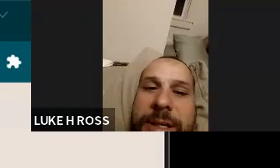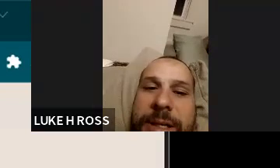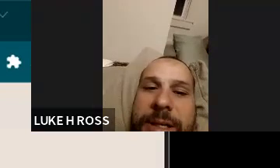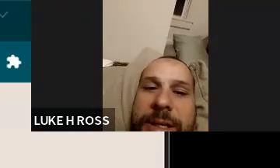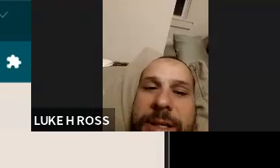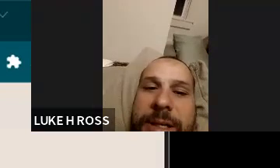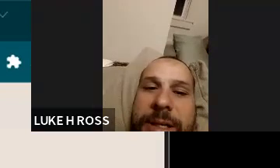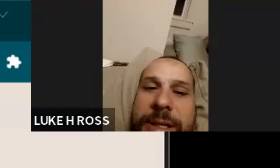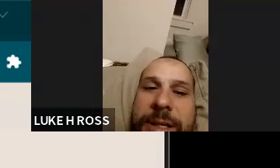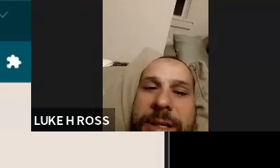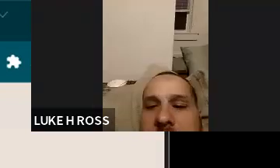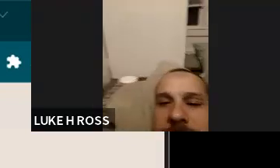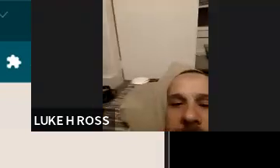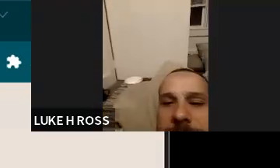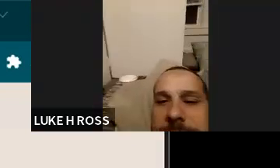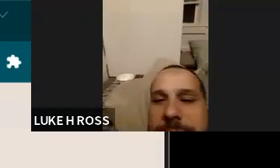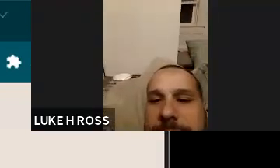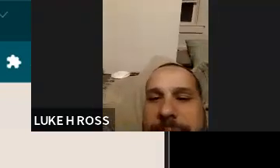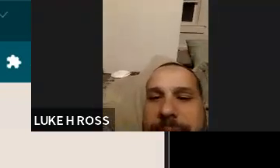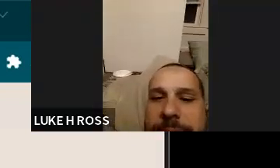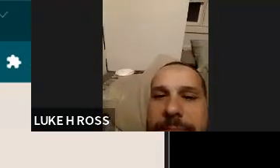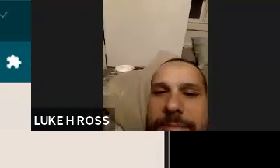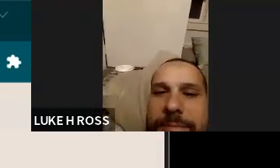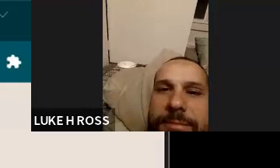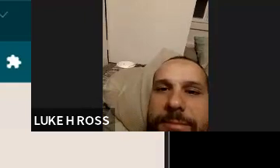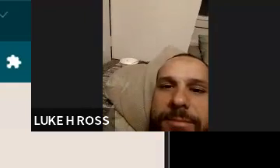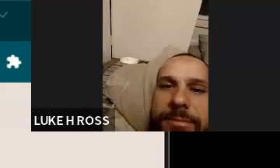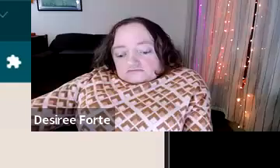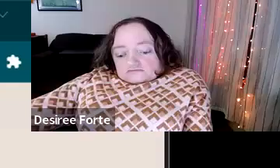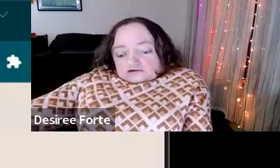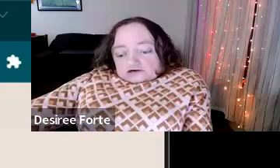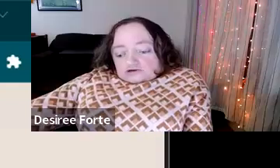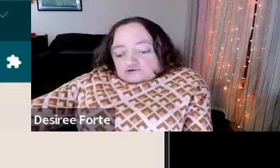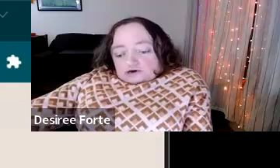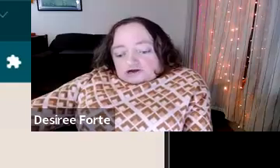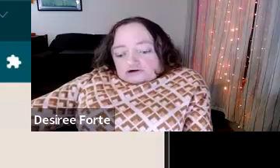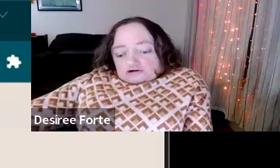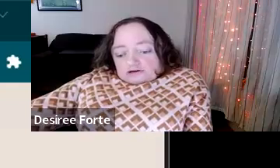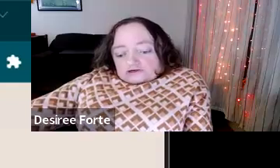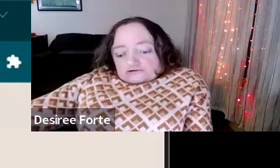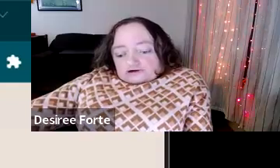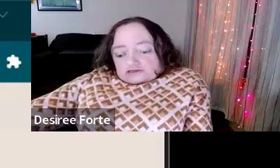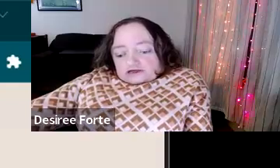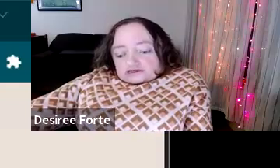: I am not sure. Can you type on the device -- if you click on the link that I can put in the chat.